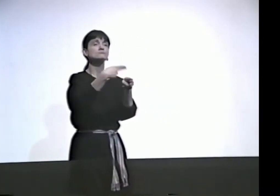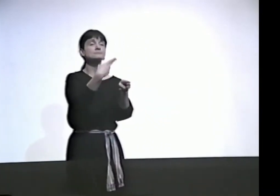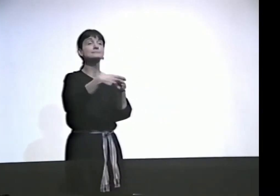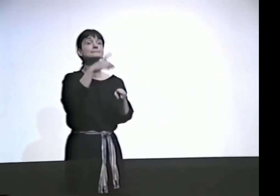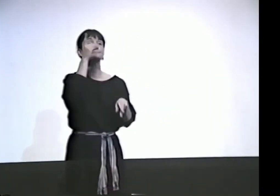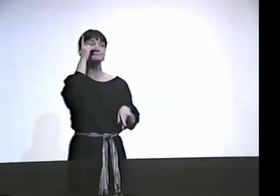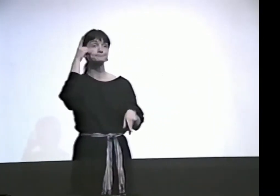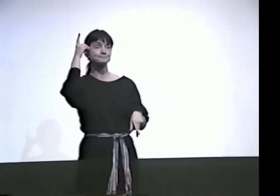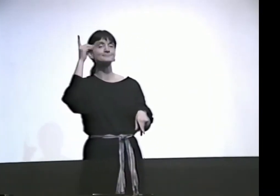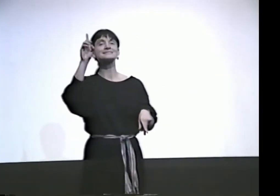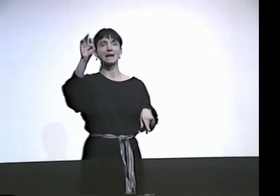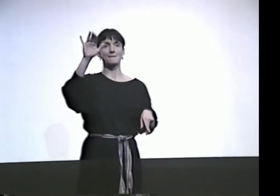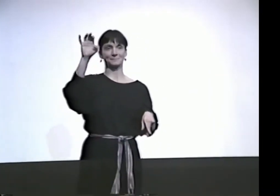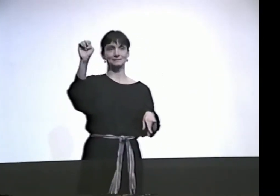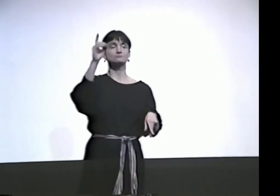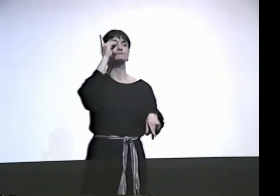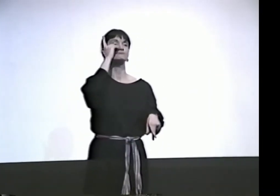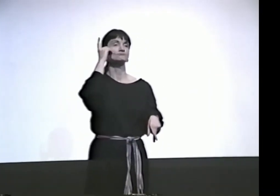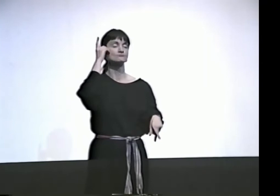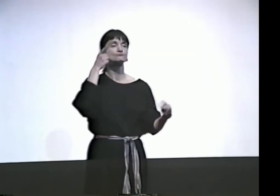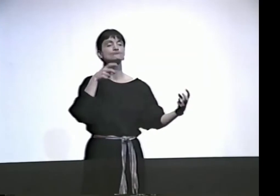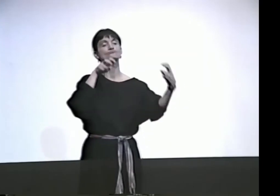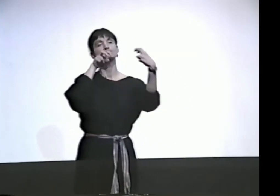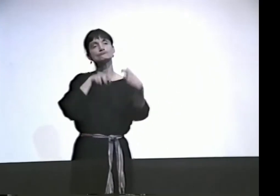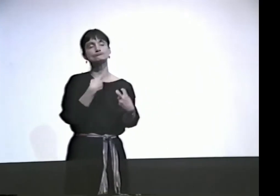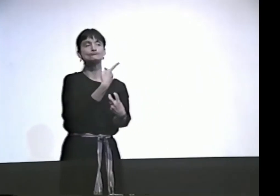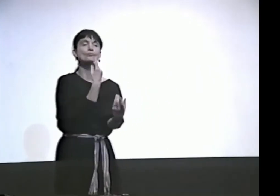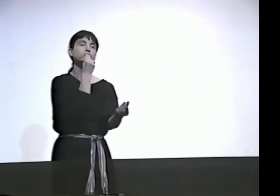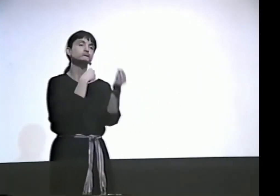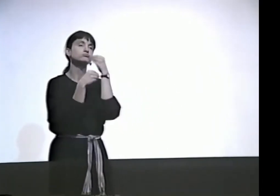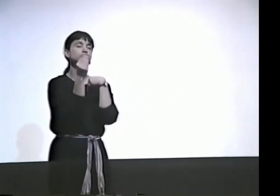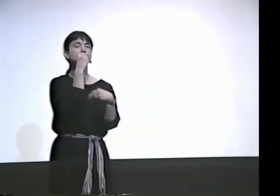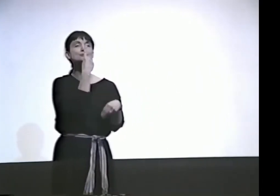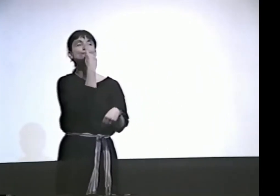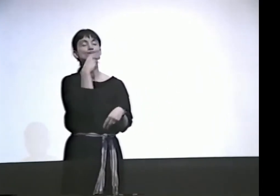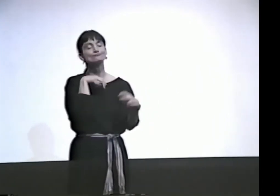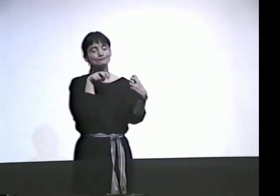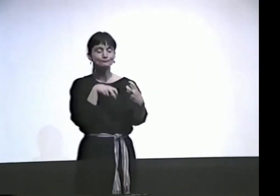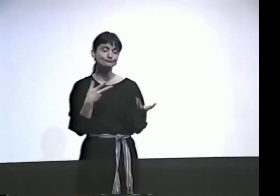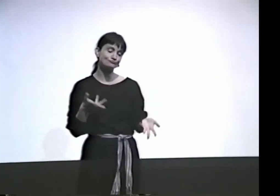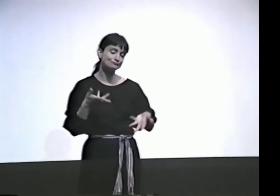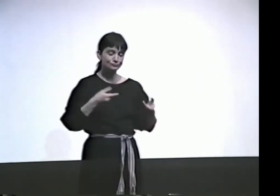MY ROOMMATE'S NAME IS DEBBIE, ALSO. SHE AND I WERE SITTING DOWN TO DINNER.